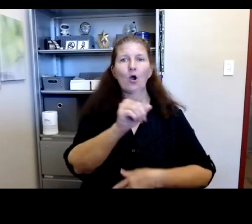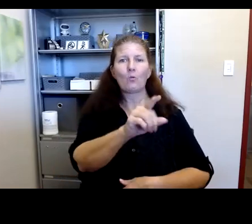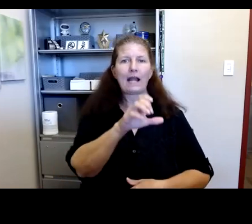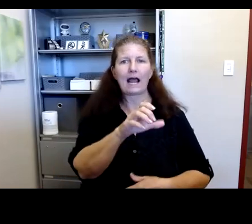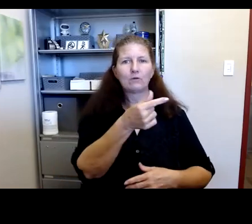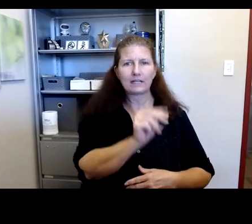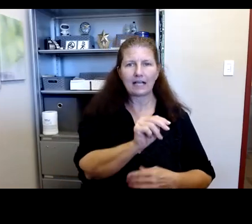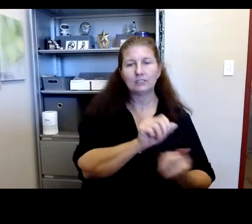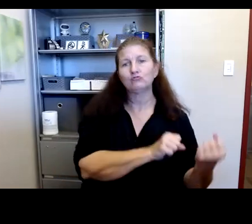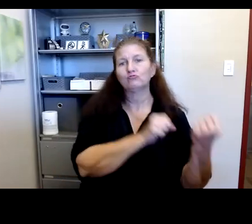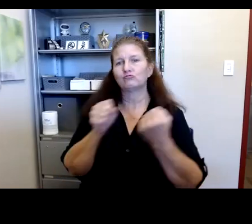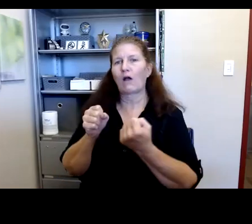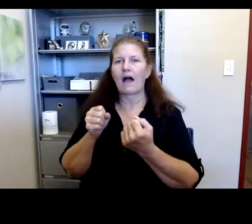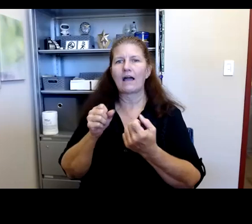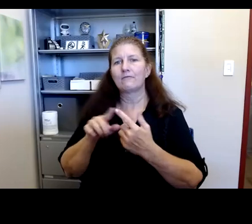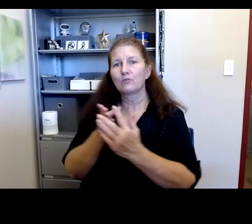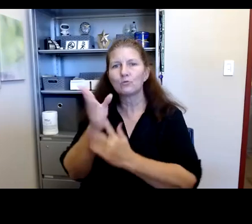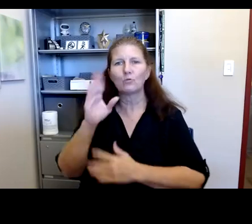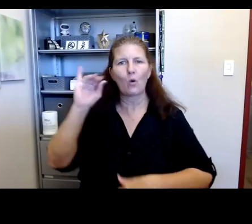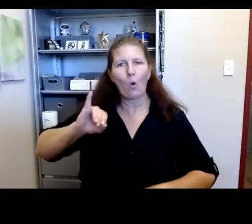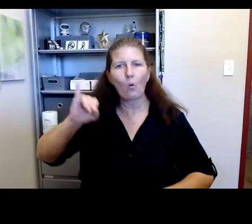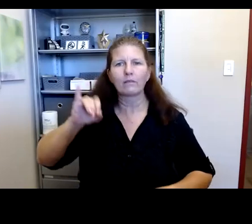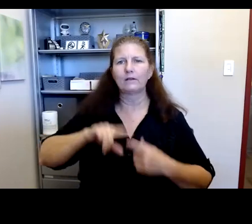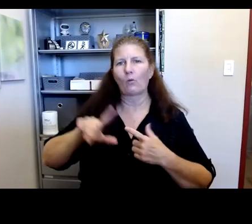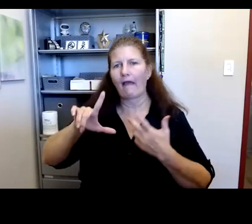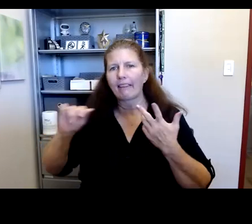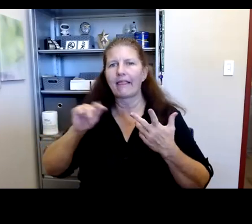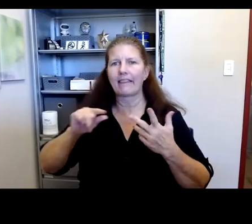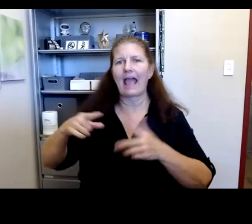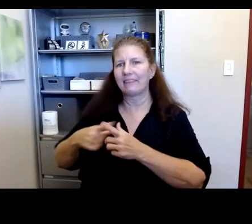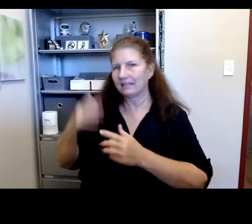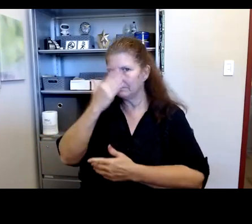Robyn Thomas: I don't know the streets of Oakland or San Francisco or Los Angeles, and sell them illegally.